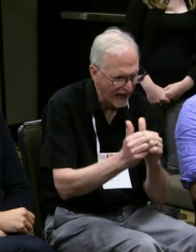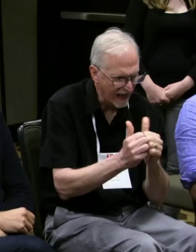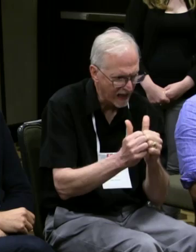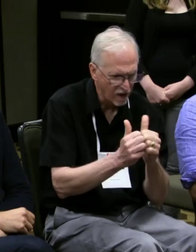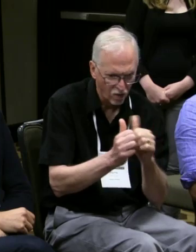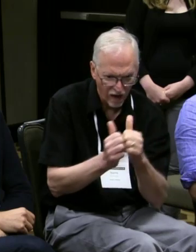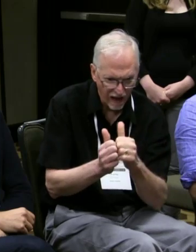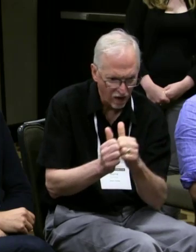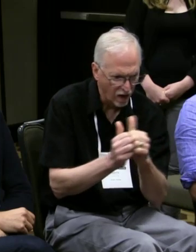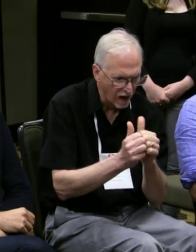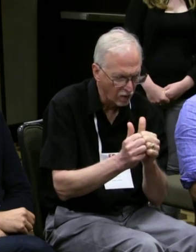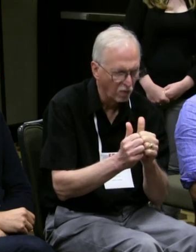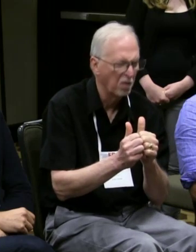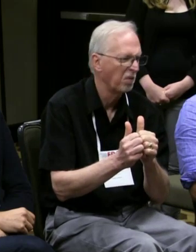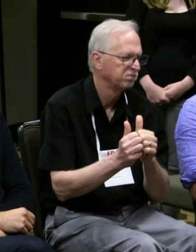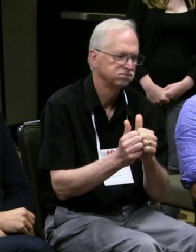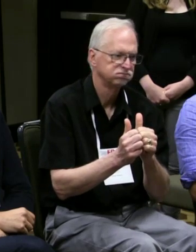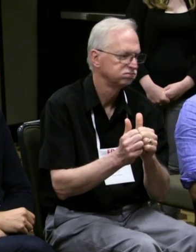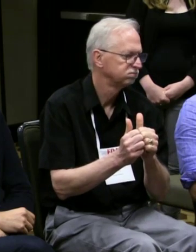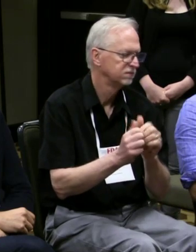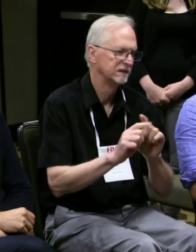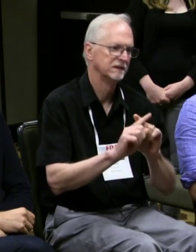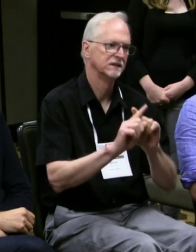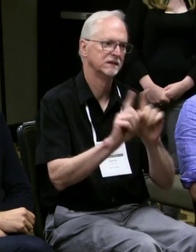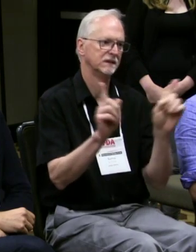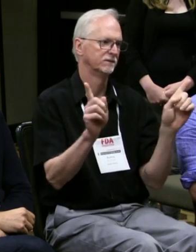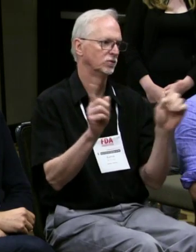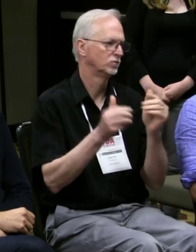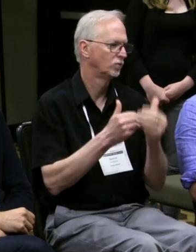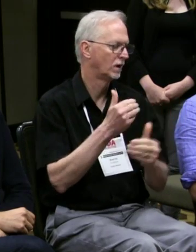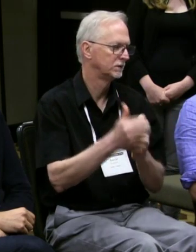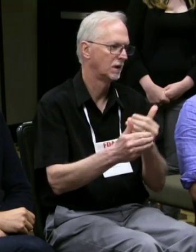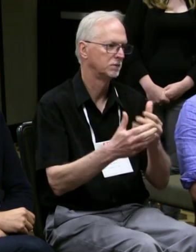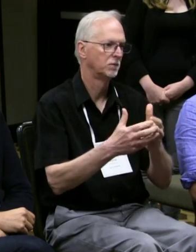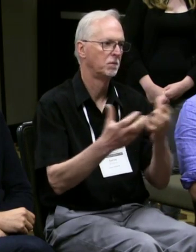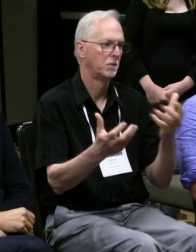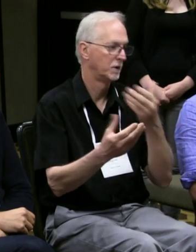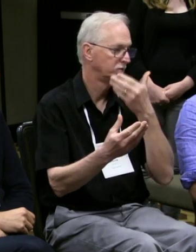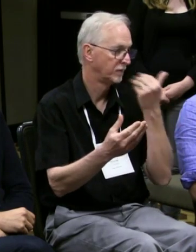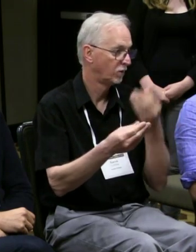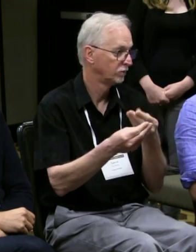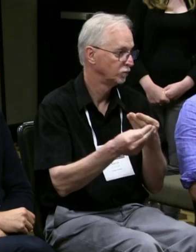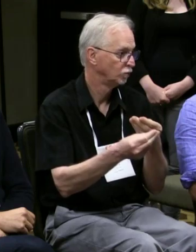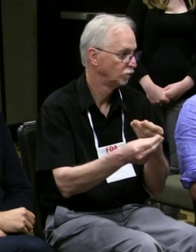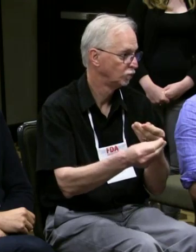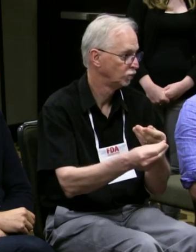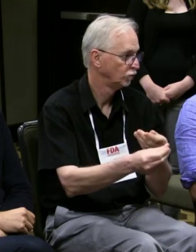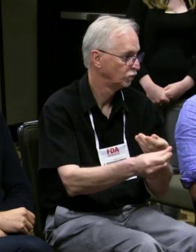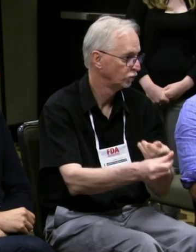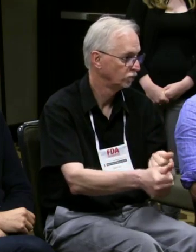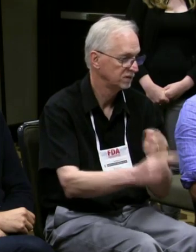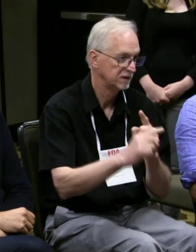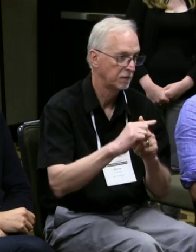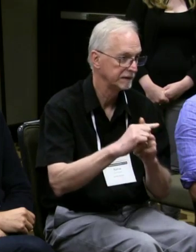just the concept and thinking of how we might be able to make it all happen. It's a completely different and collaborative process.